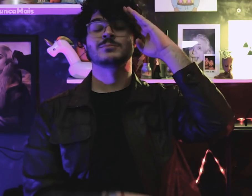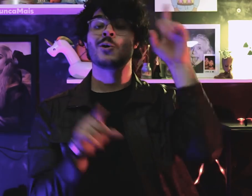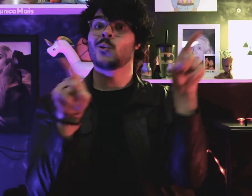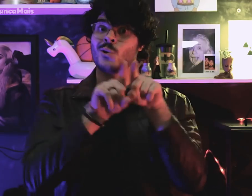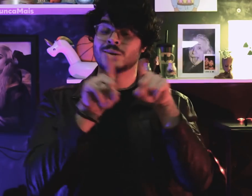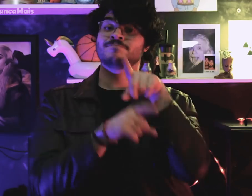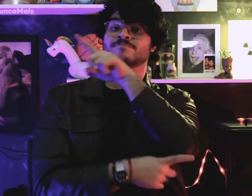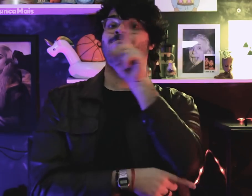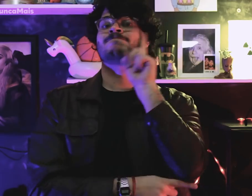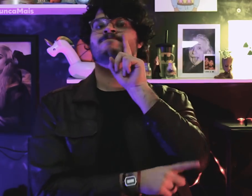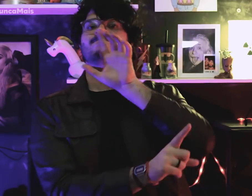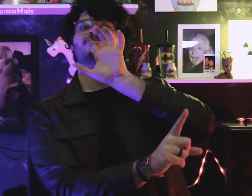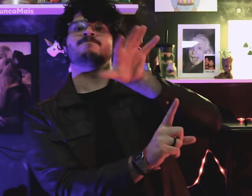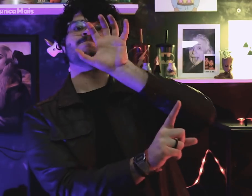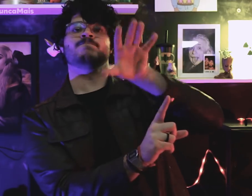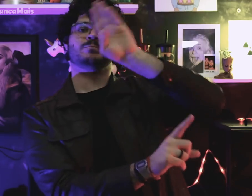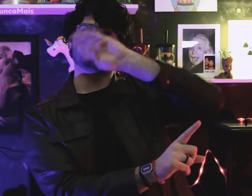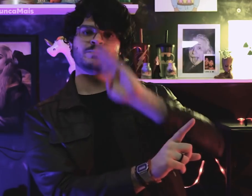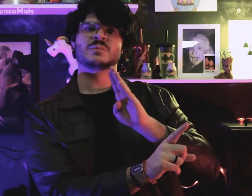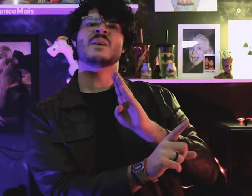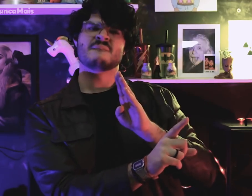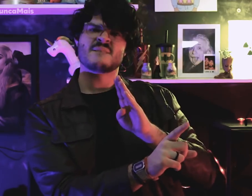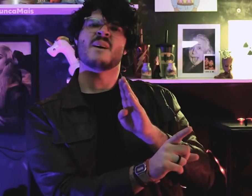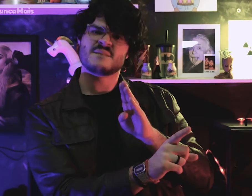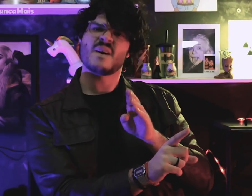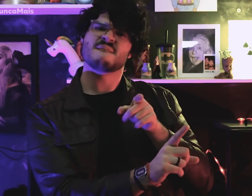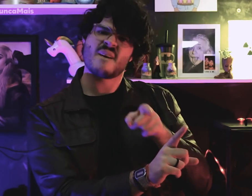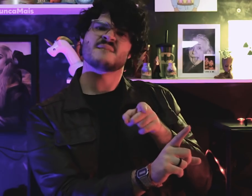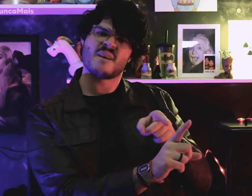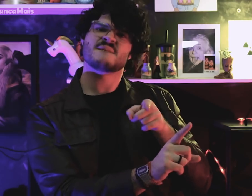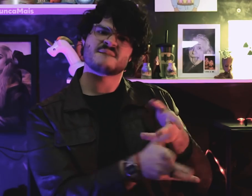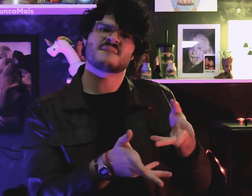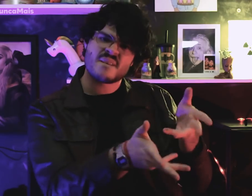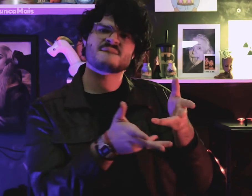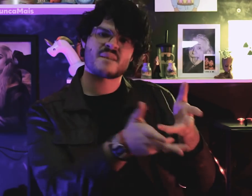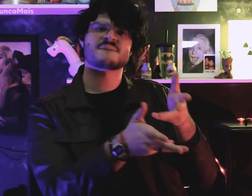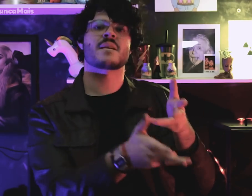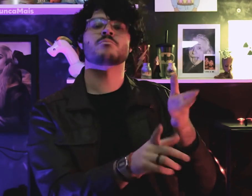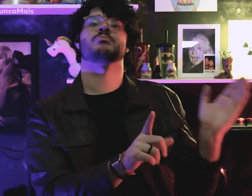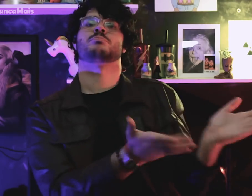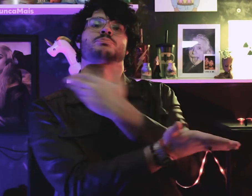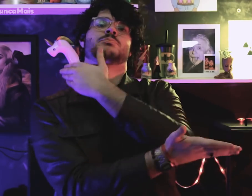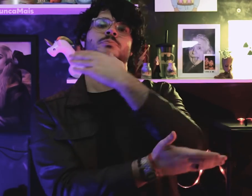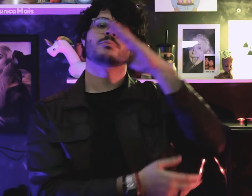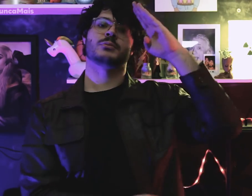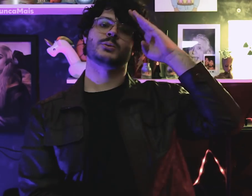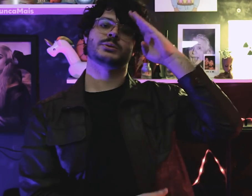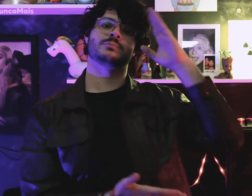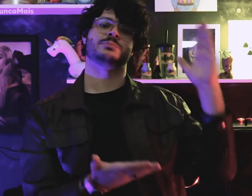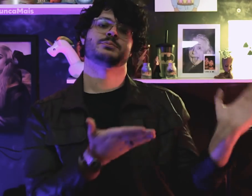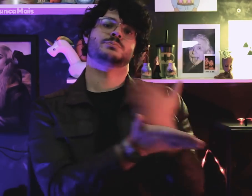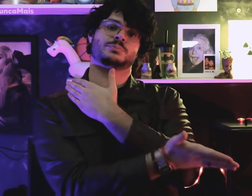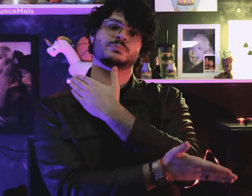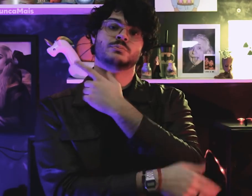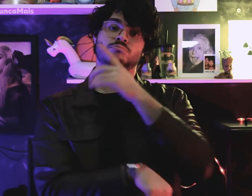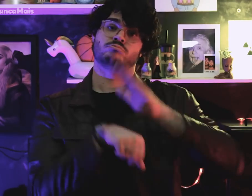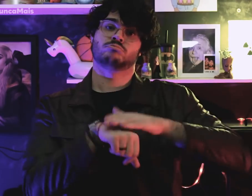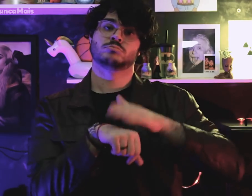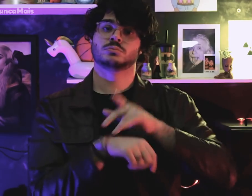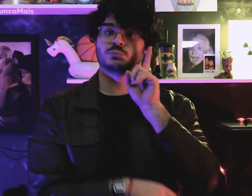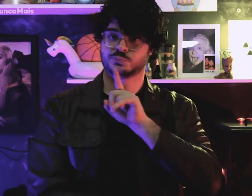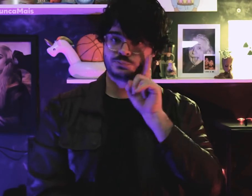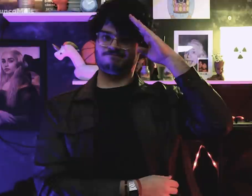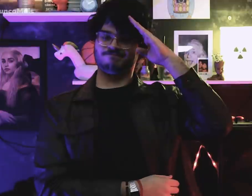It was the USA that influenced the military dictatorship in Brazil.